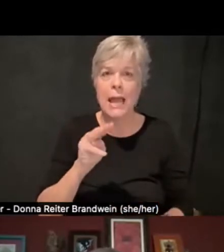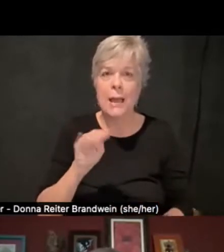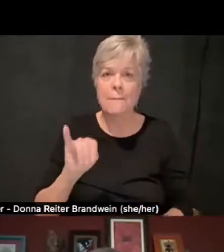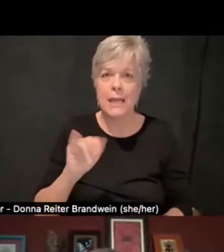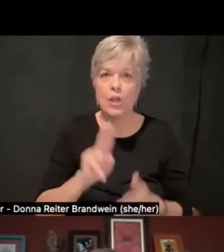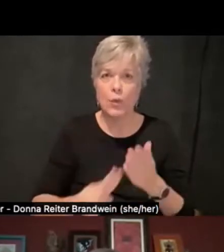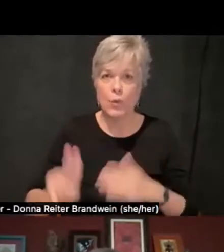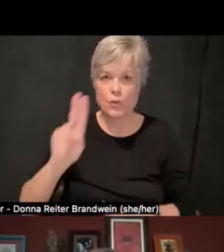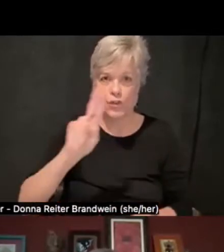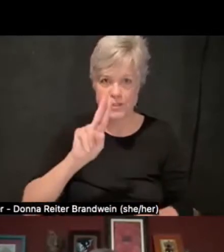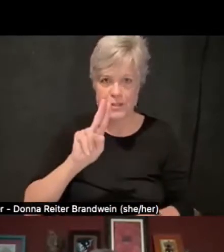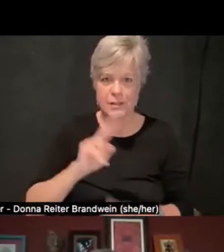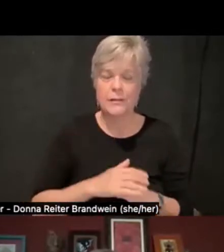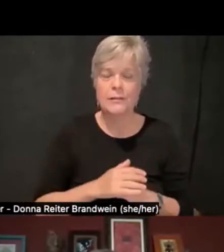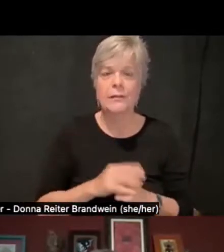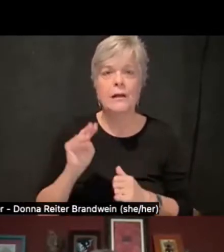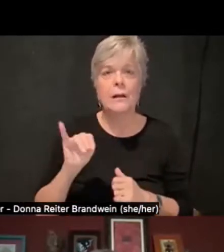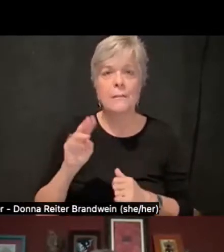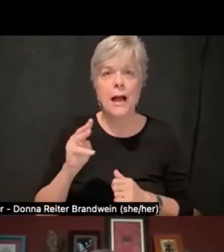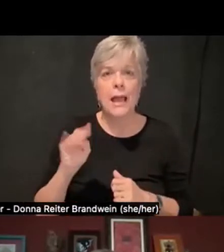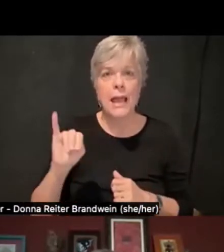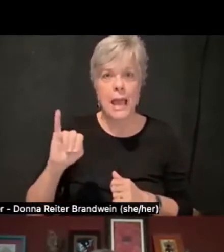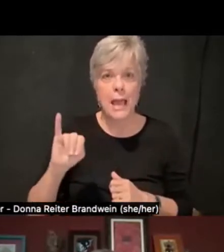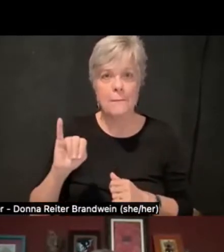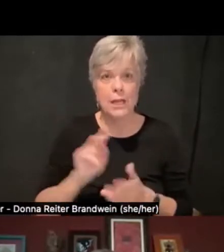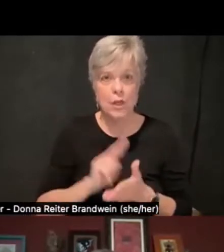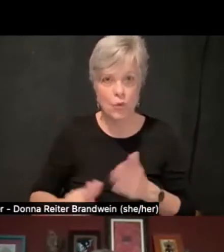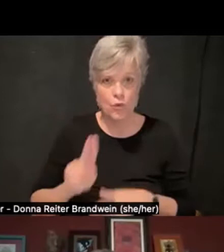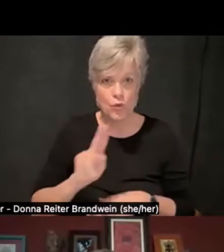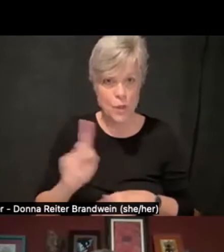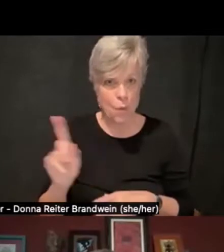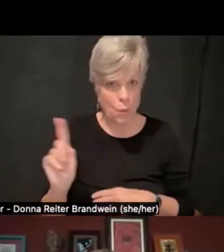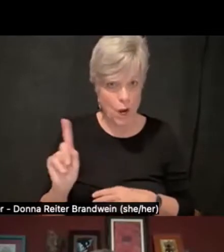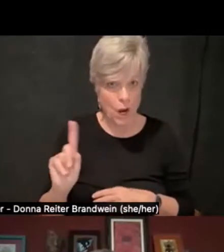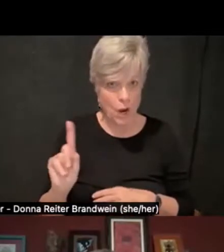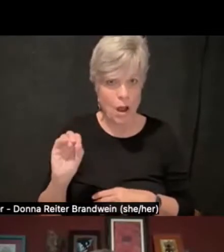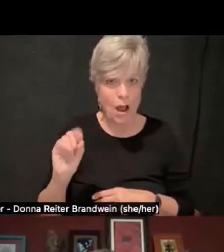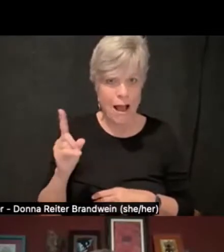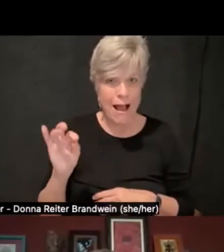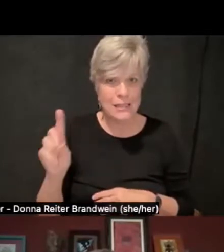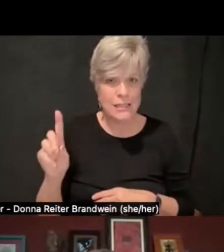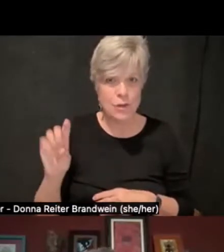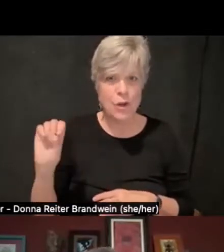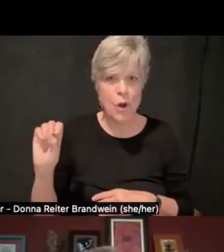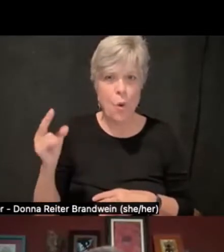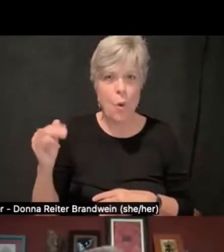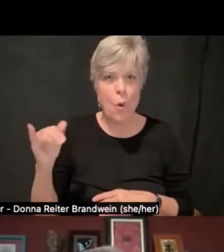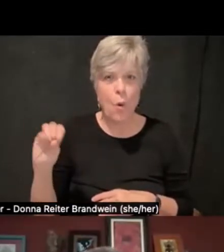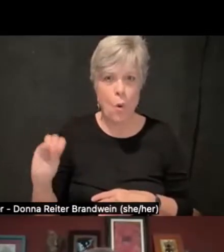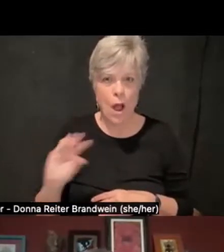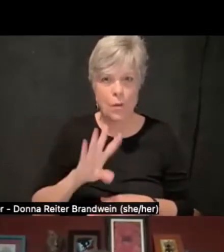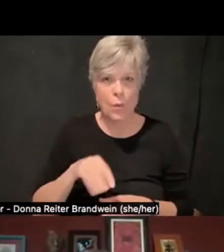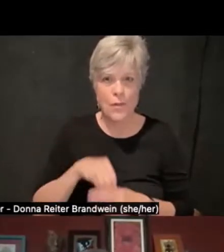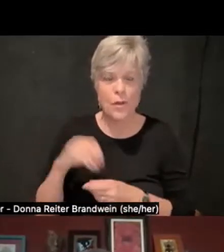And Miami University is located in Oxford, Ohio, within the traditional homelands